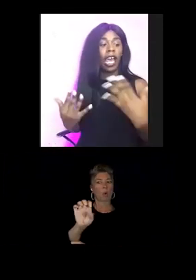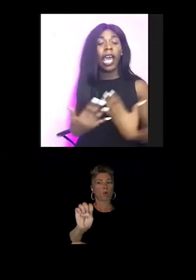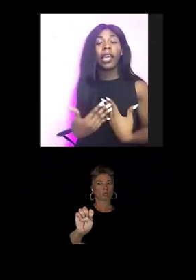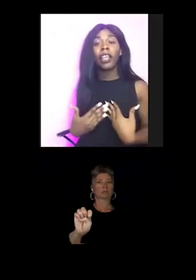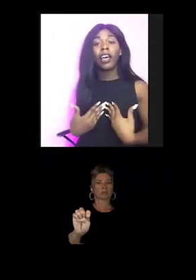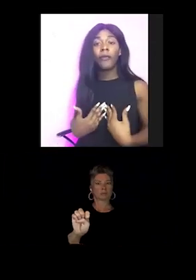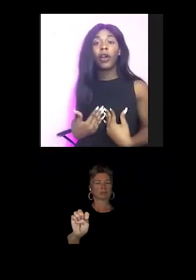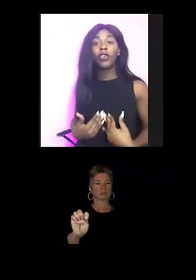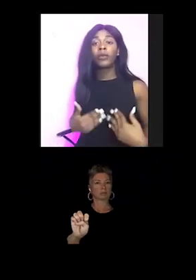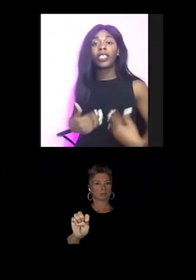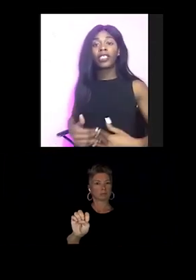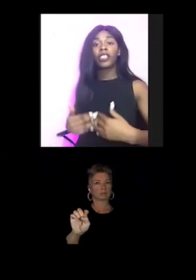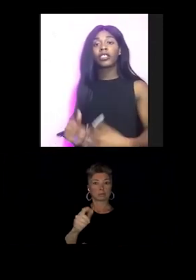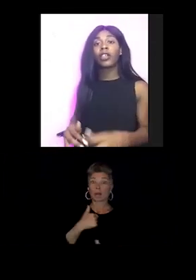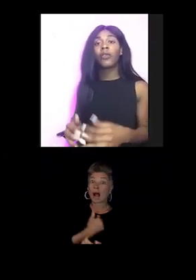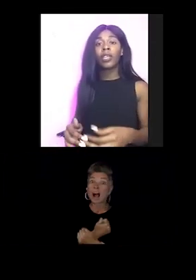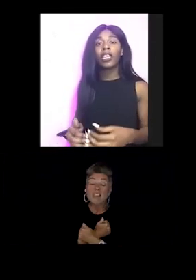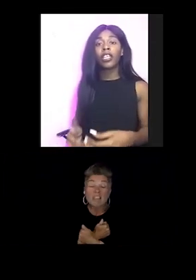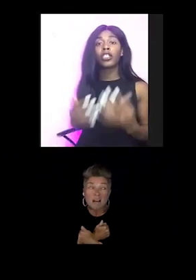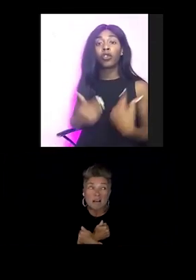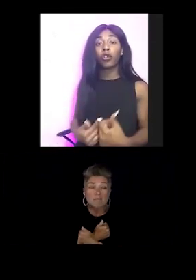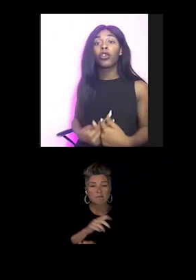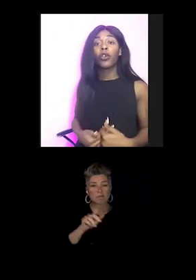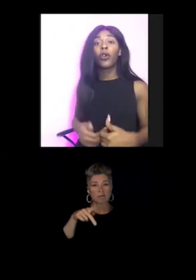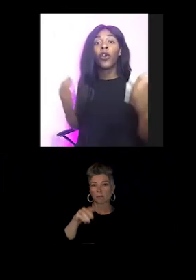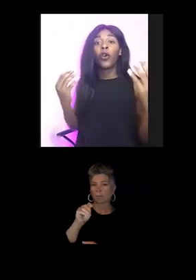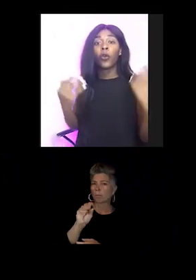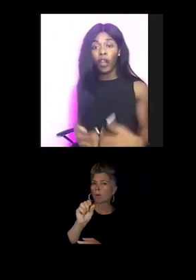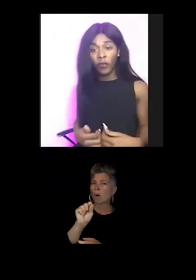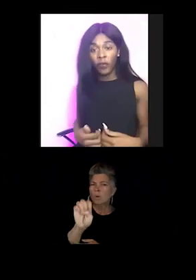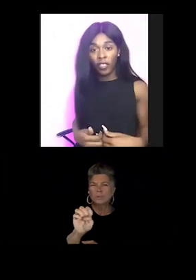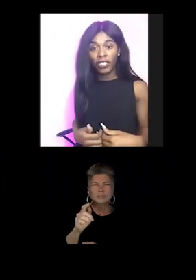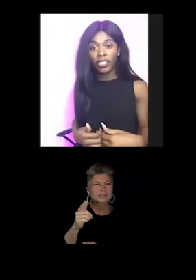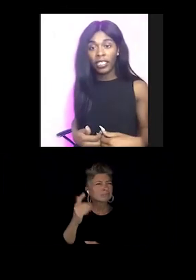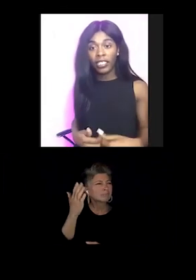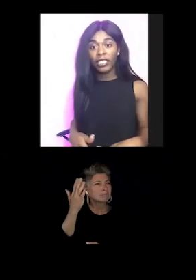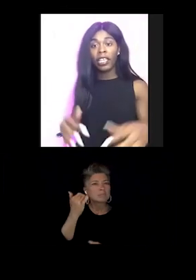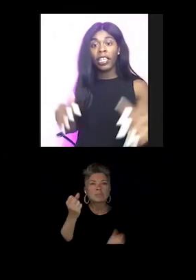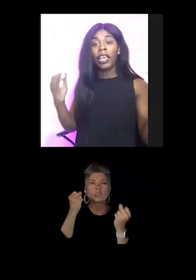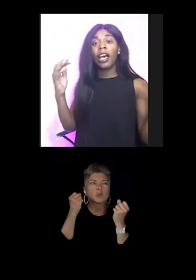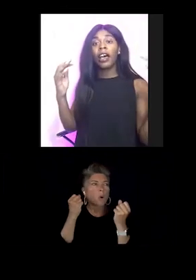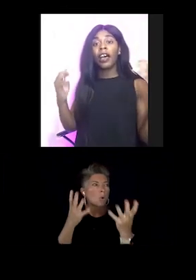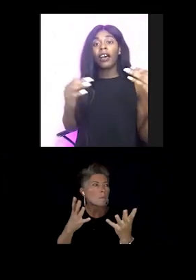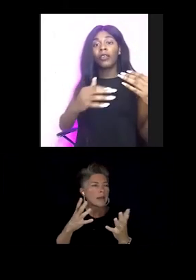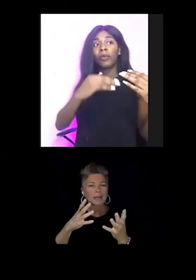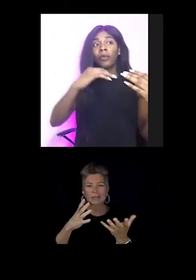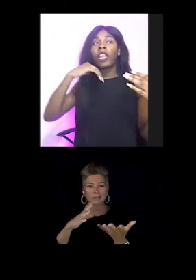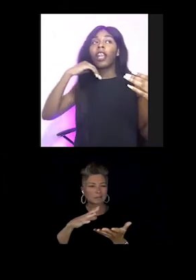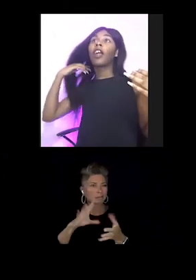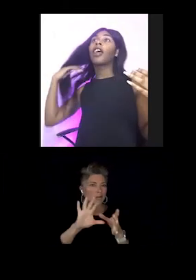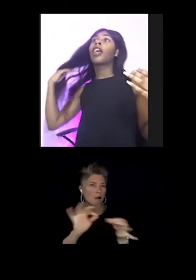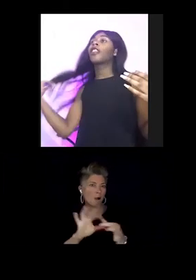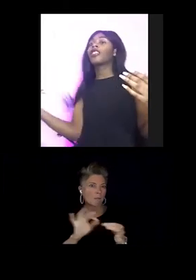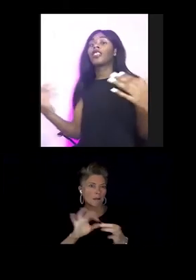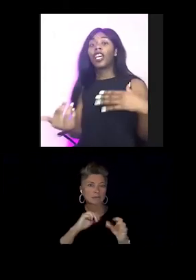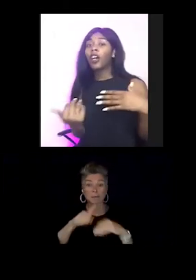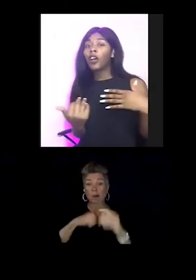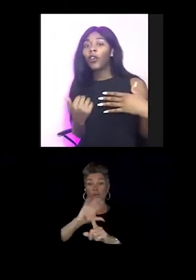I love Pose cause there's so many historical references that are in the show.